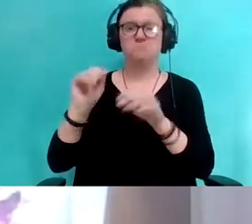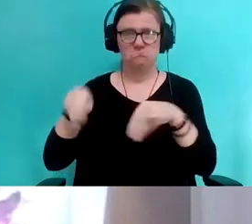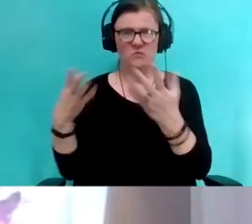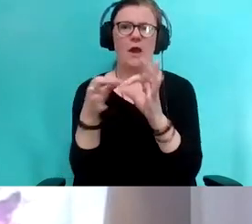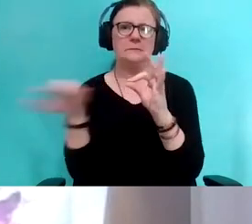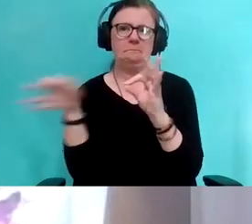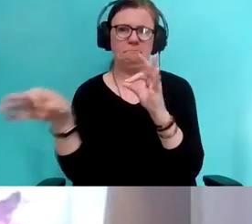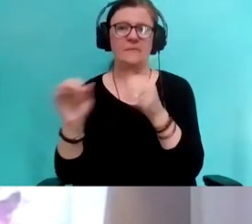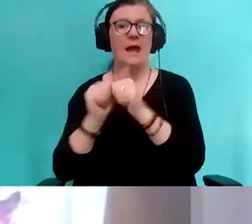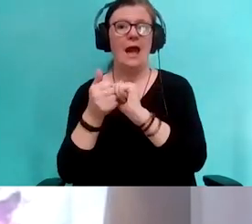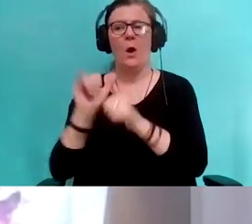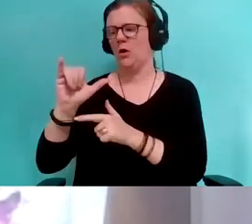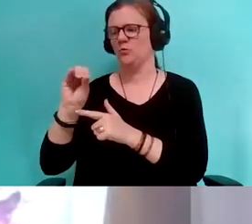To learn more about our accessible services,